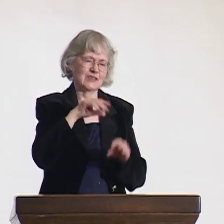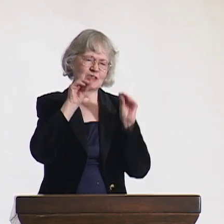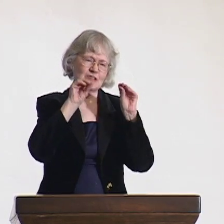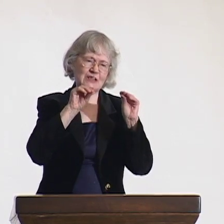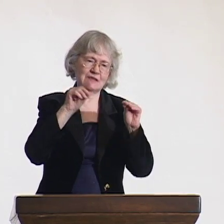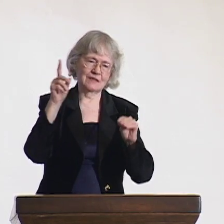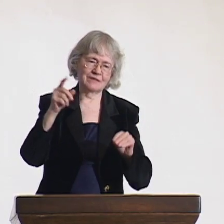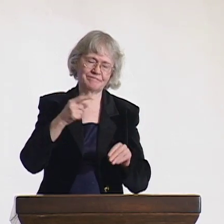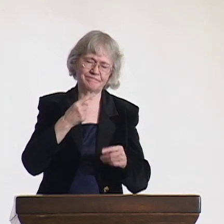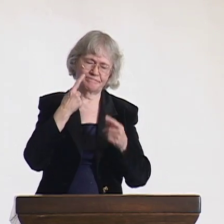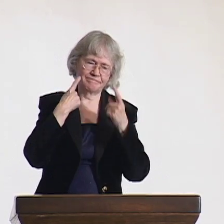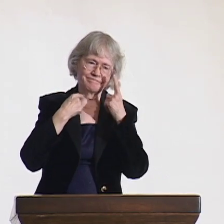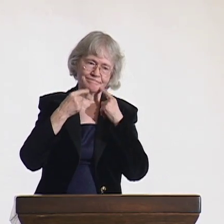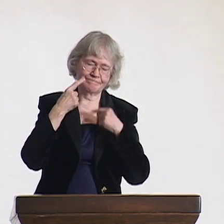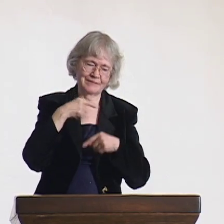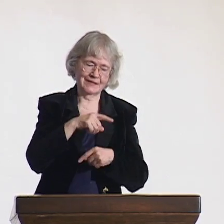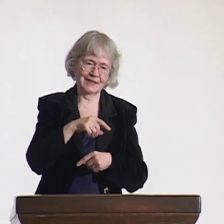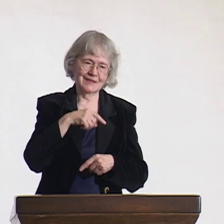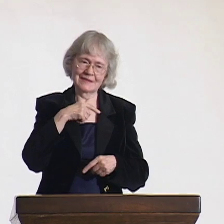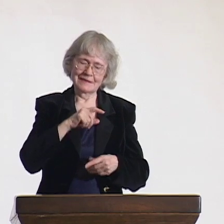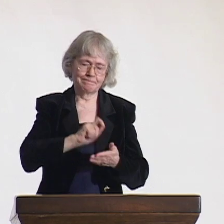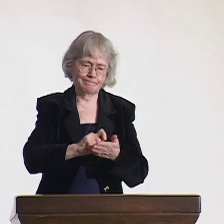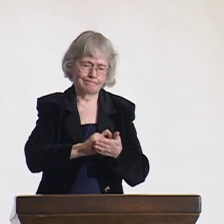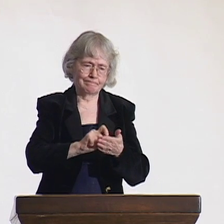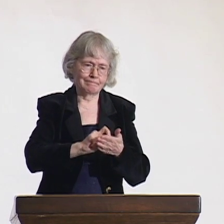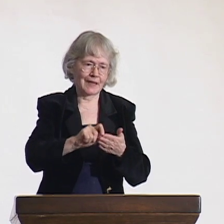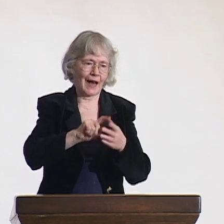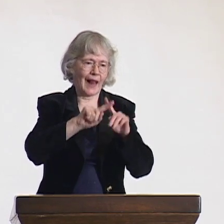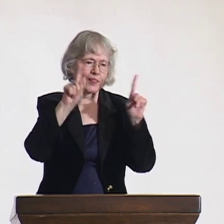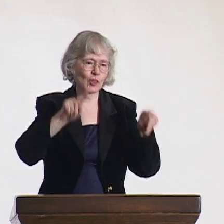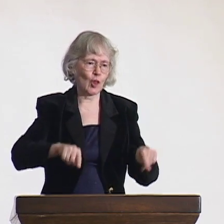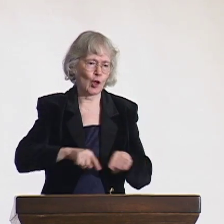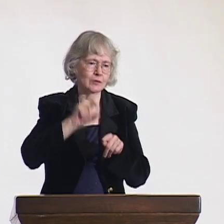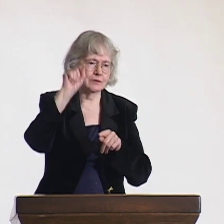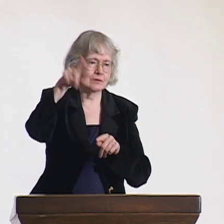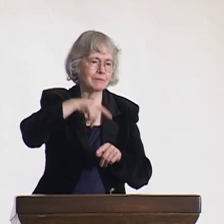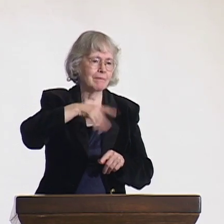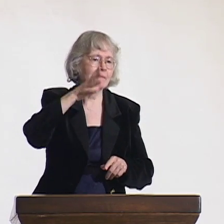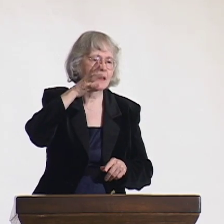The teacher wrote a report based on my performance and informed my mother, saying,